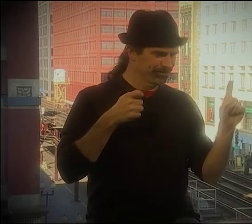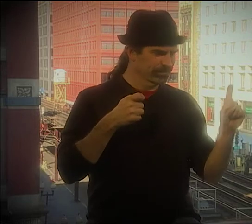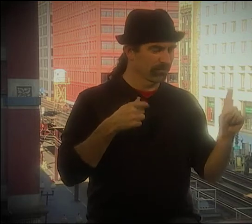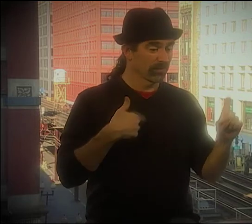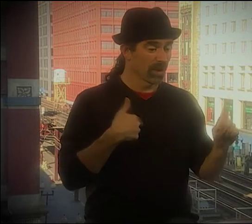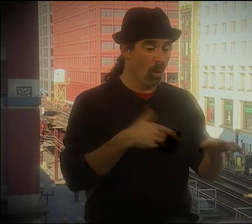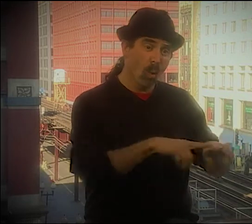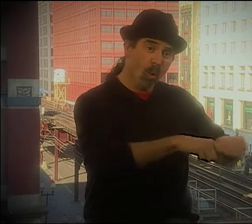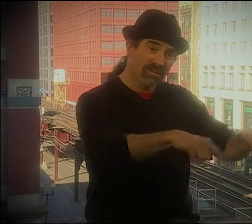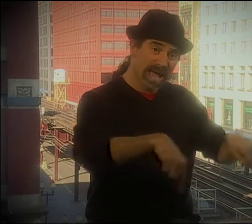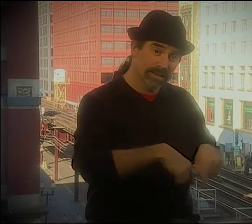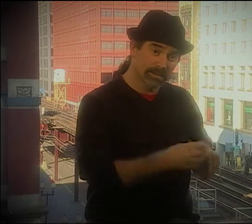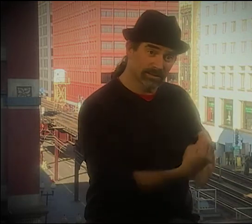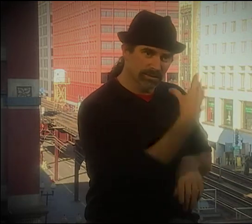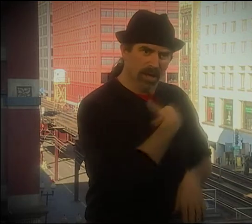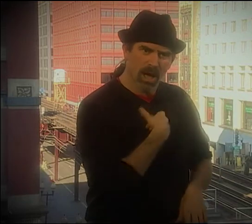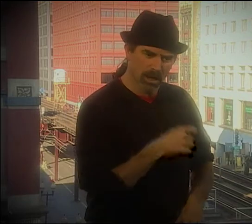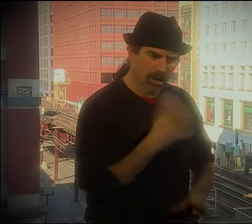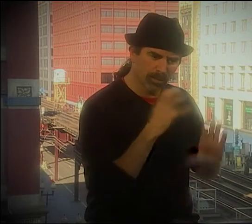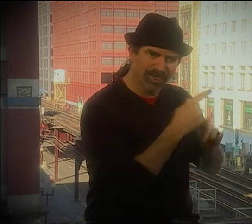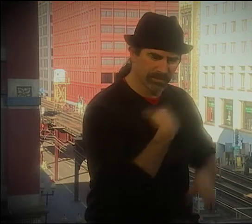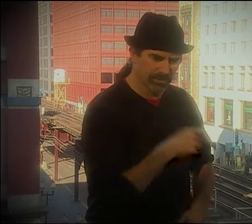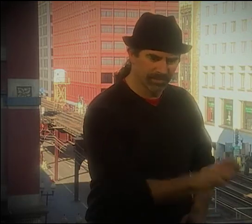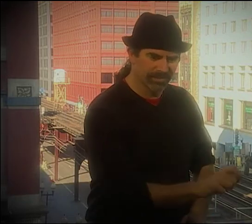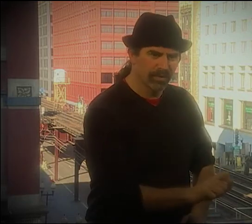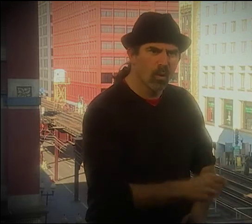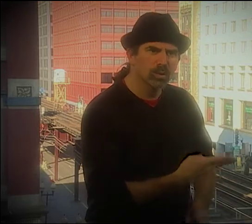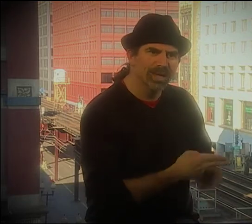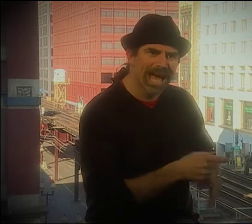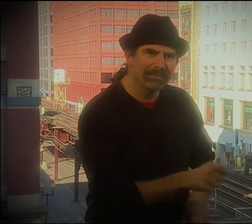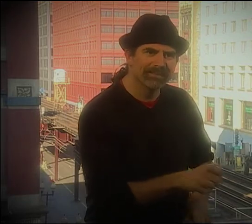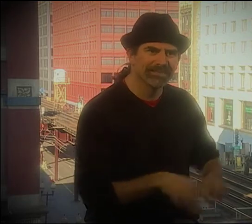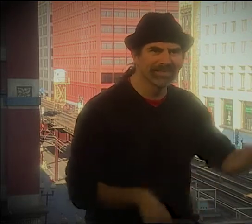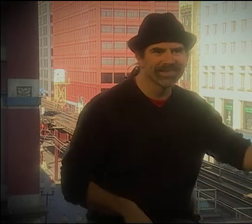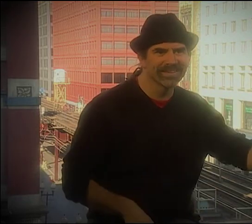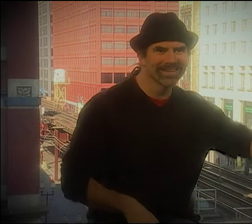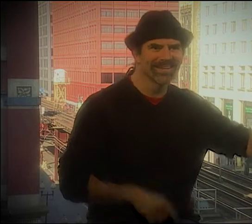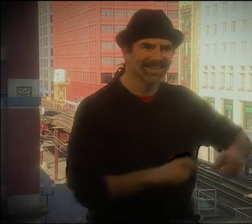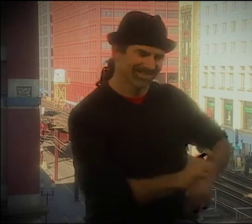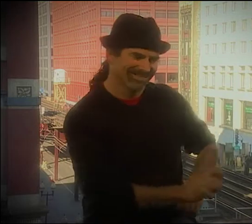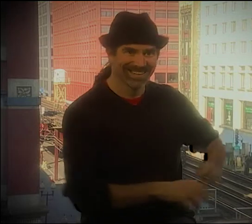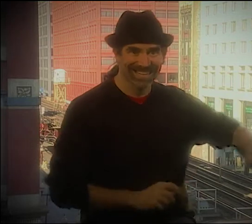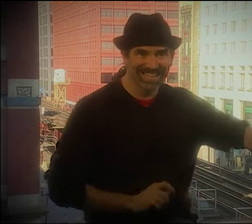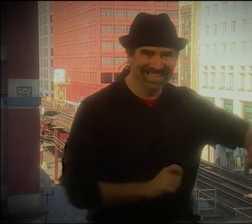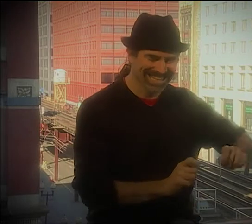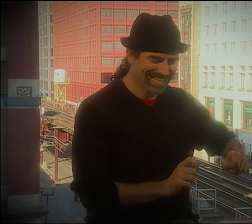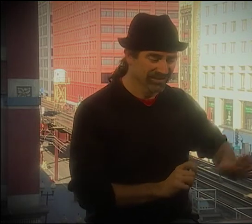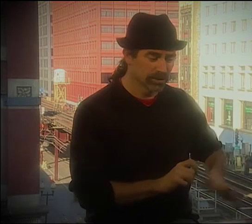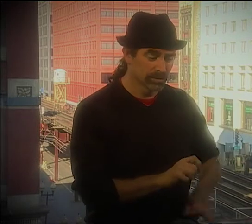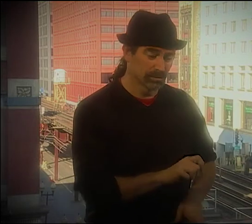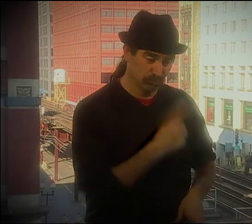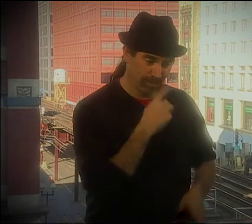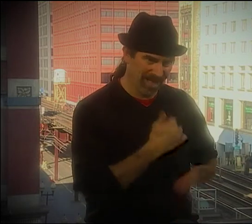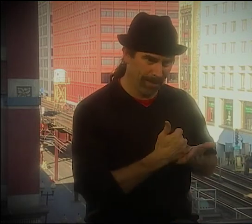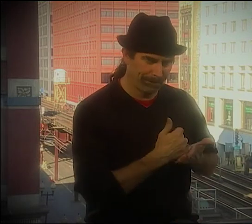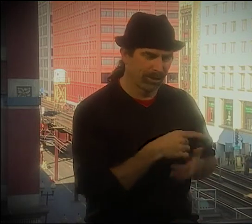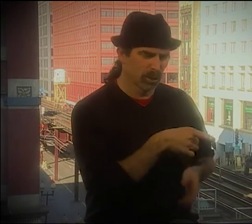AND I WENT TO THE AUDIENCE WITH A SIGN THAT SAID "HEARING VOLUNTEER, PLEASE," ON A SIGN, AND A PERSON WOULD COME UP.